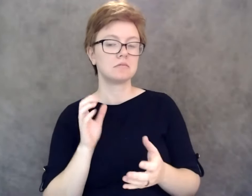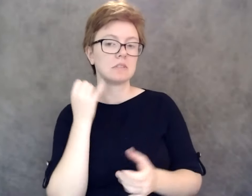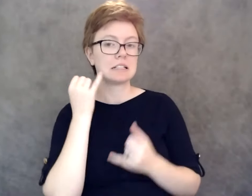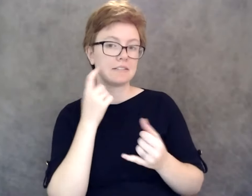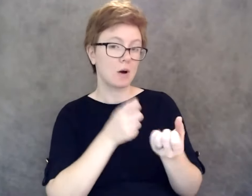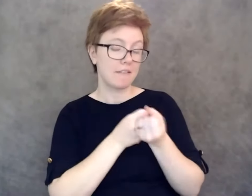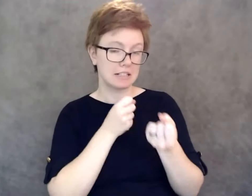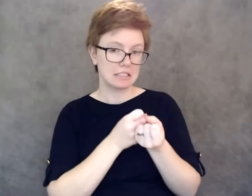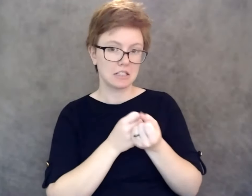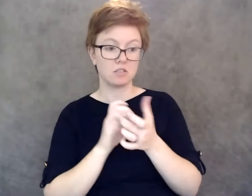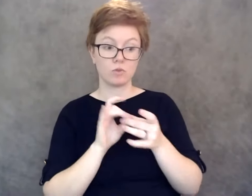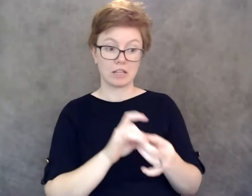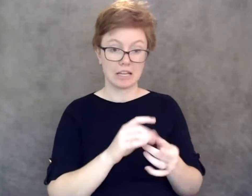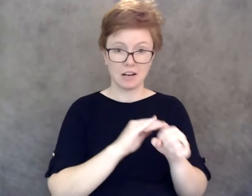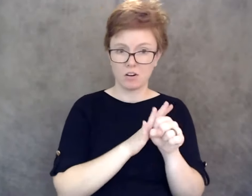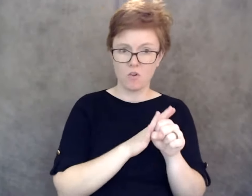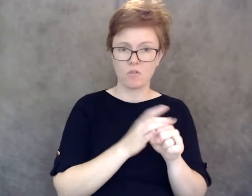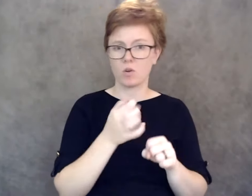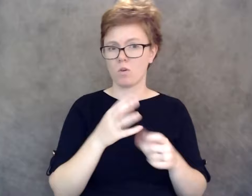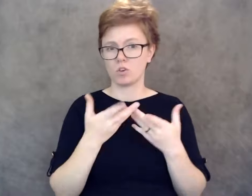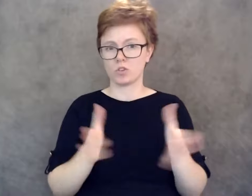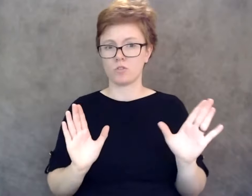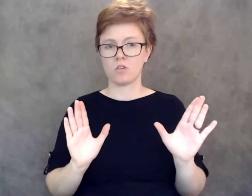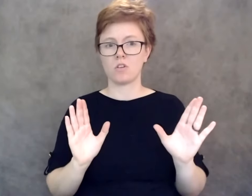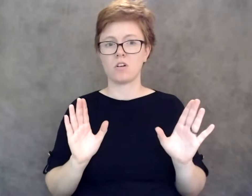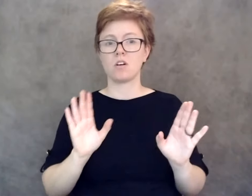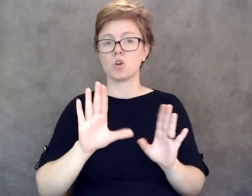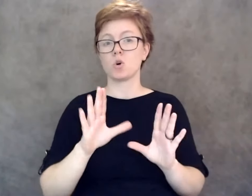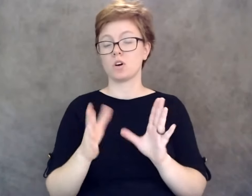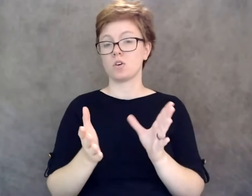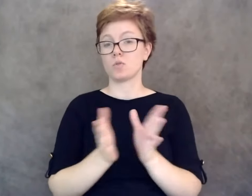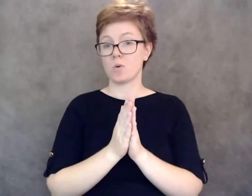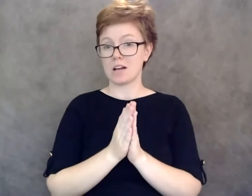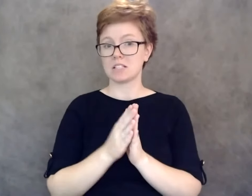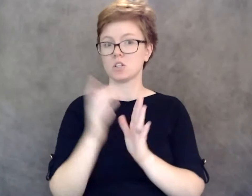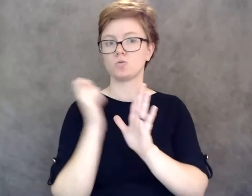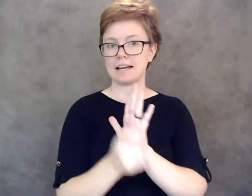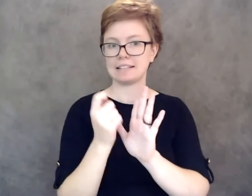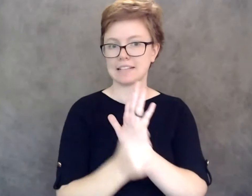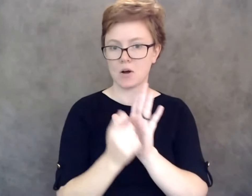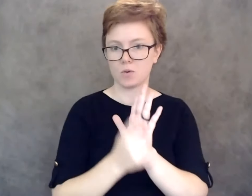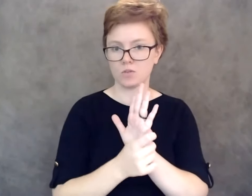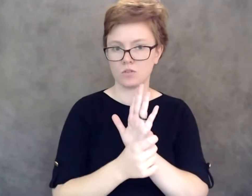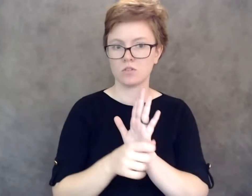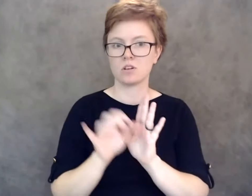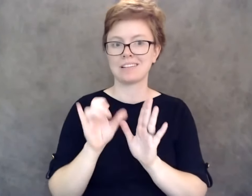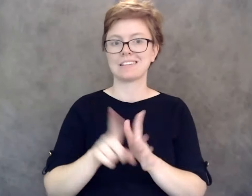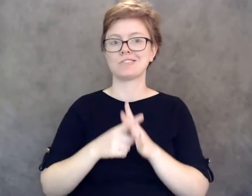or accommodations generally, is putting your request in writing because that starts what they call the interactive process